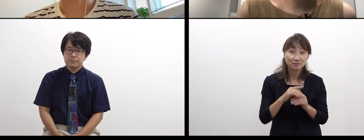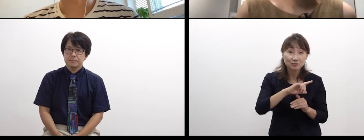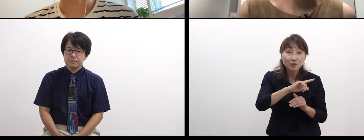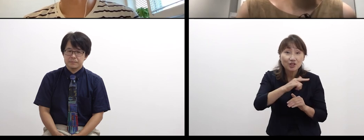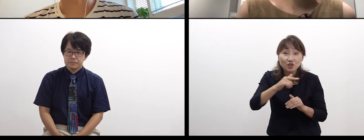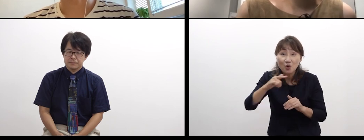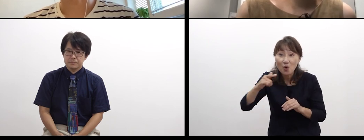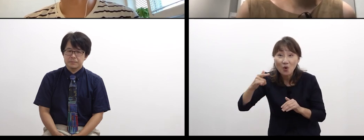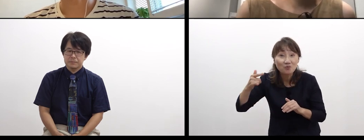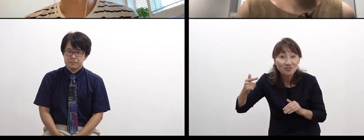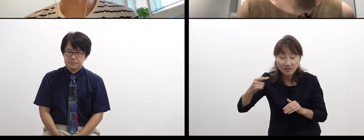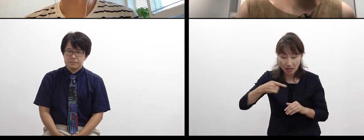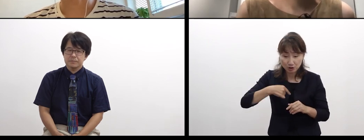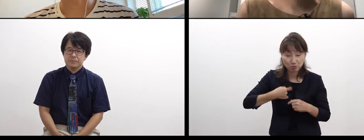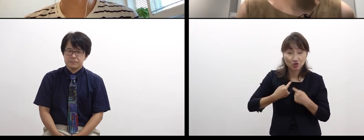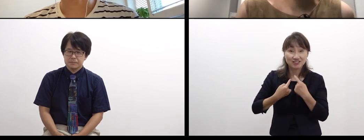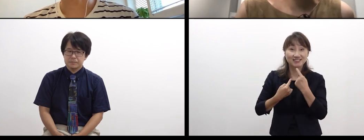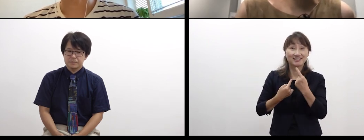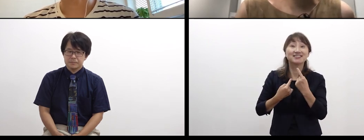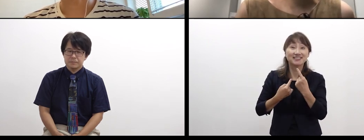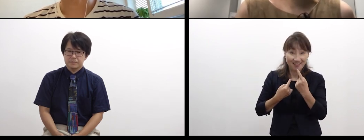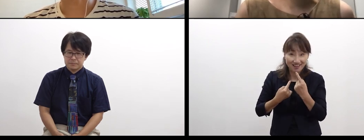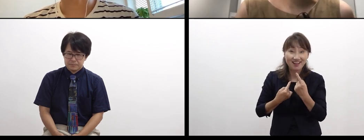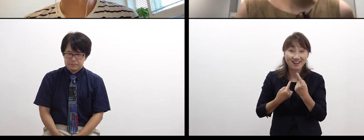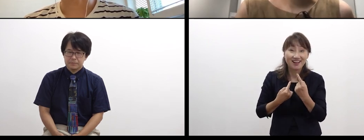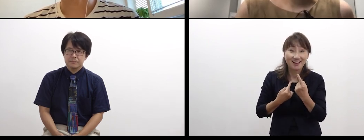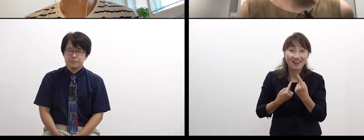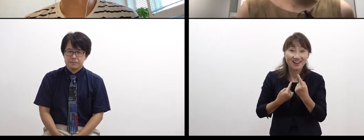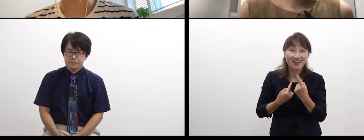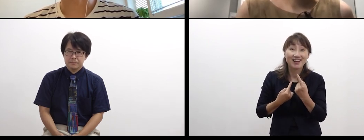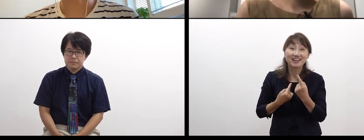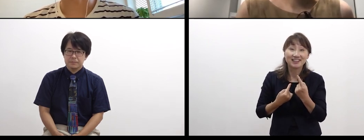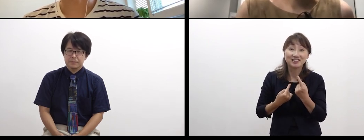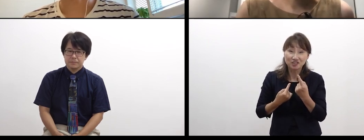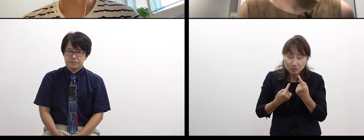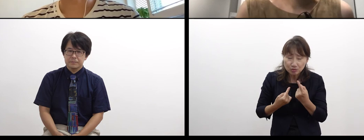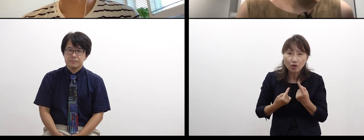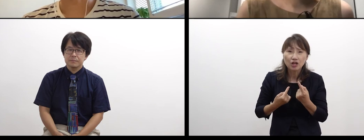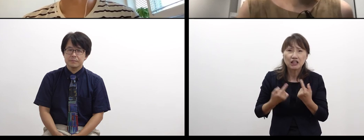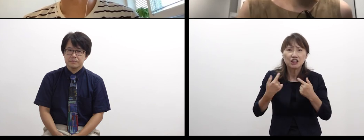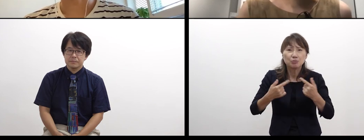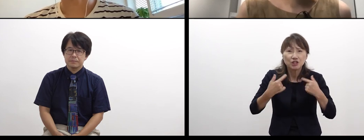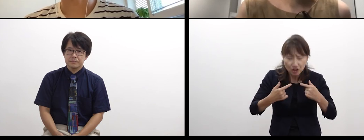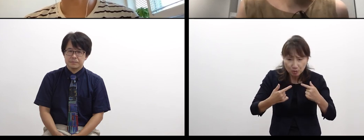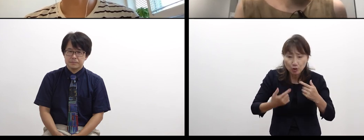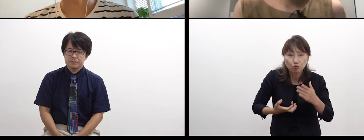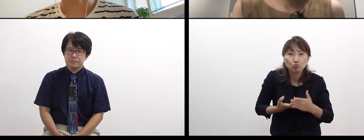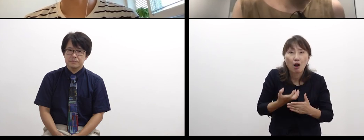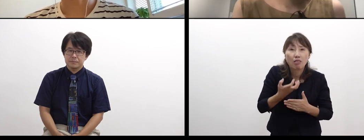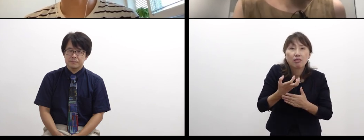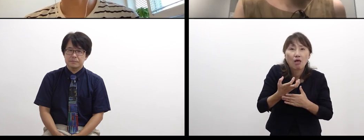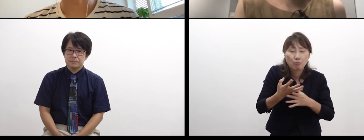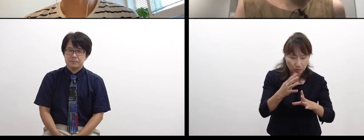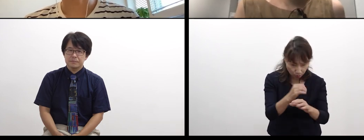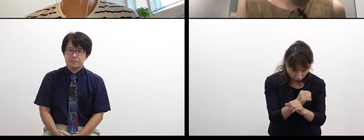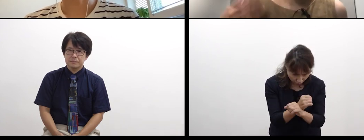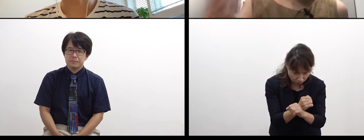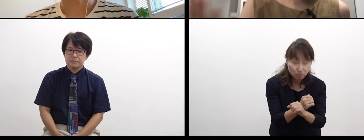and those which came up with